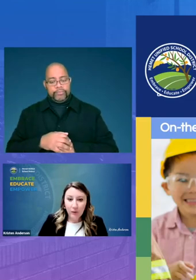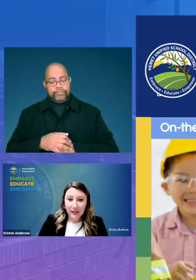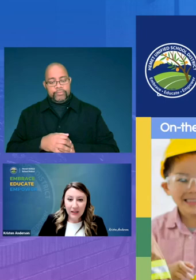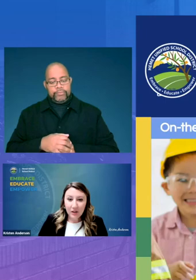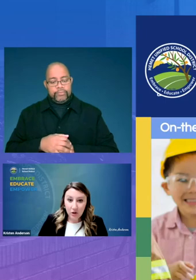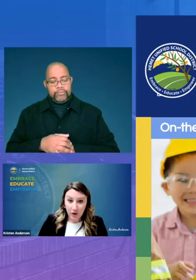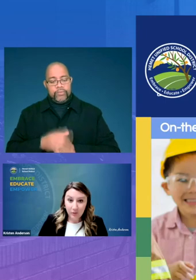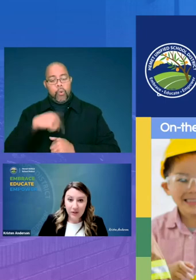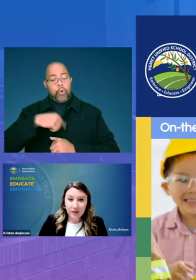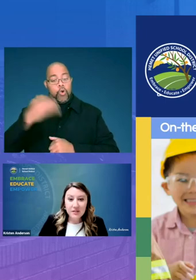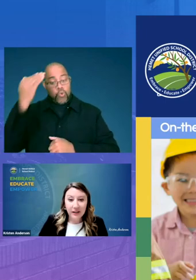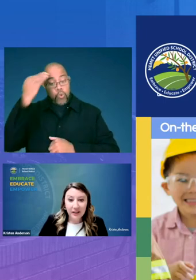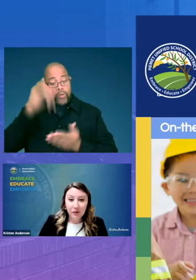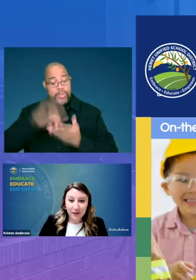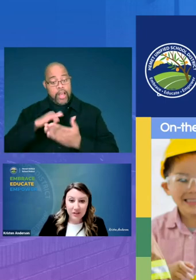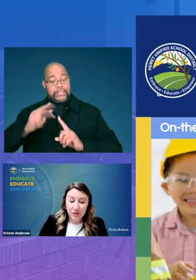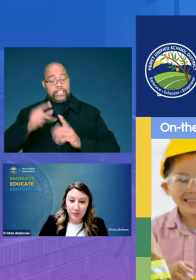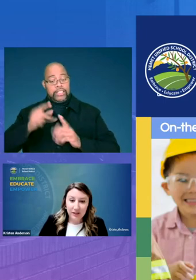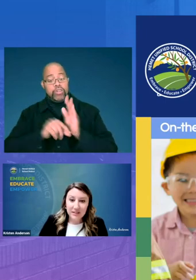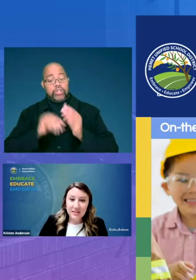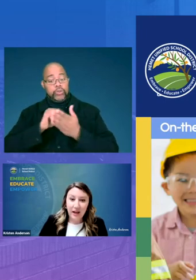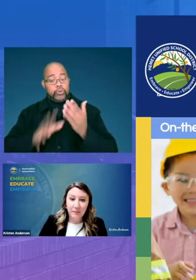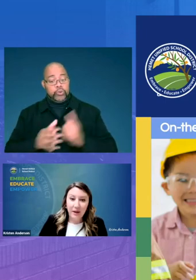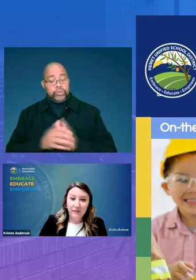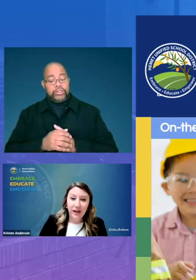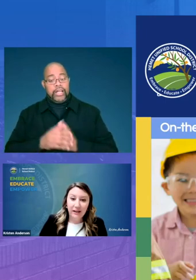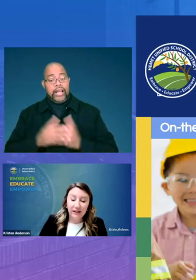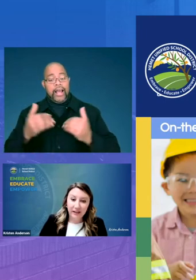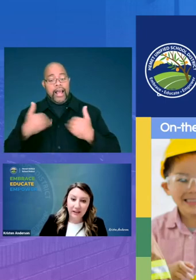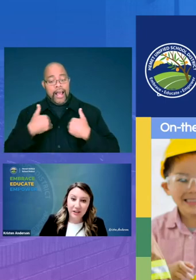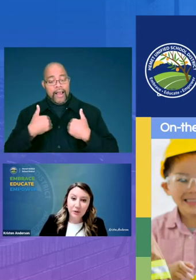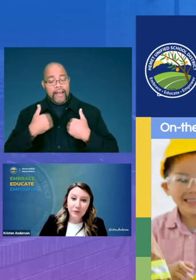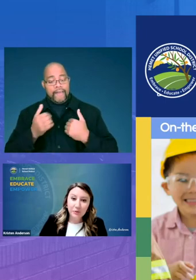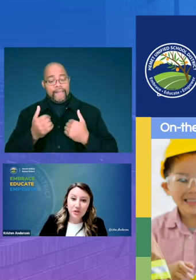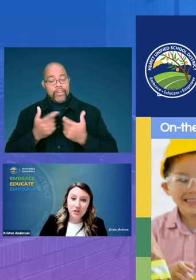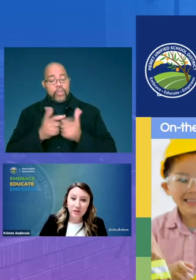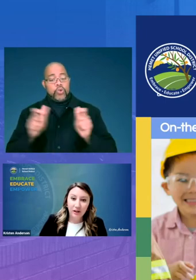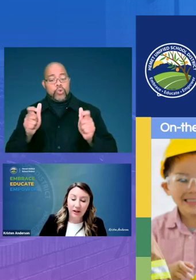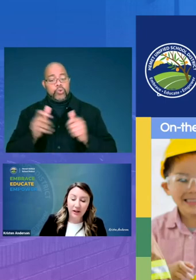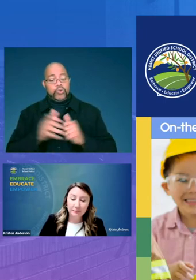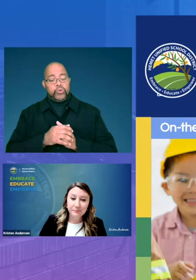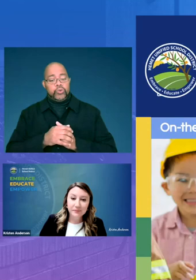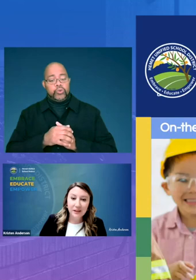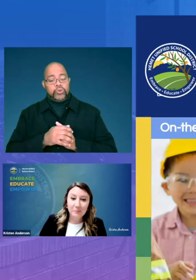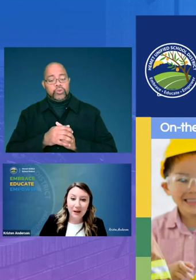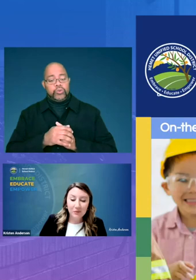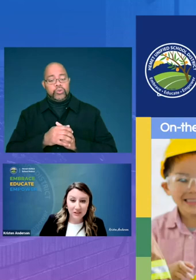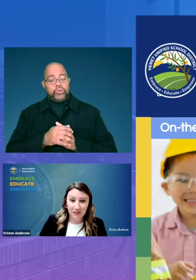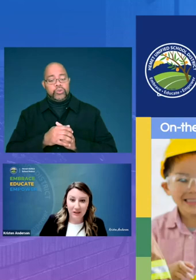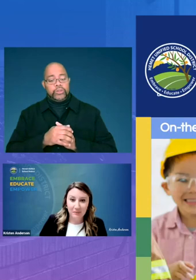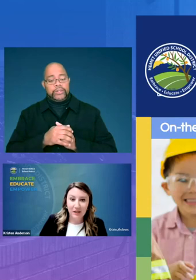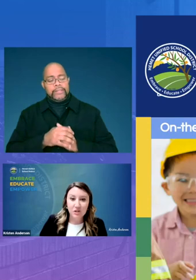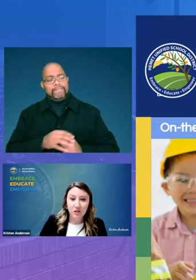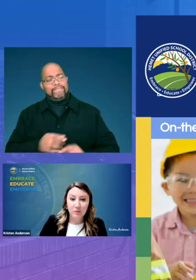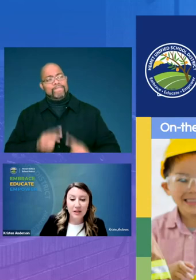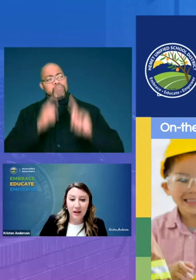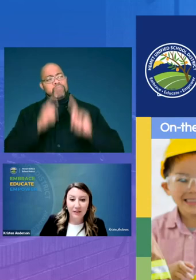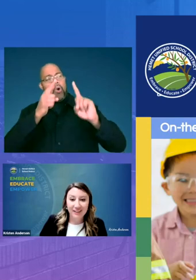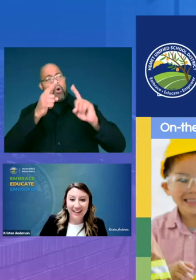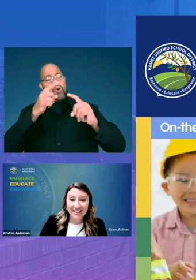we know that our second grade students um have had a a huge um mountain decline in terms of the last